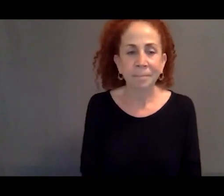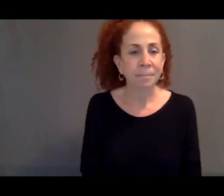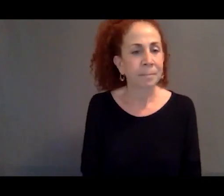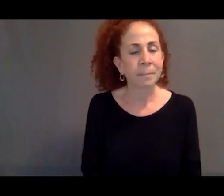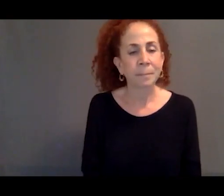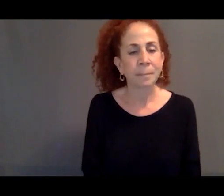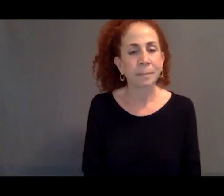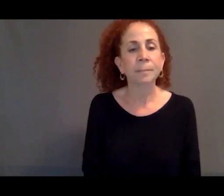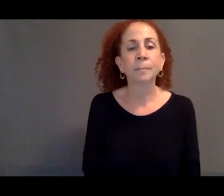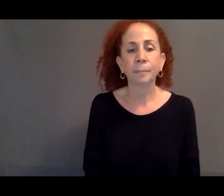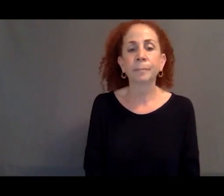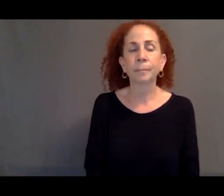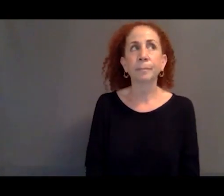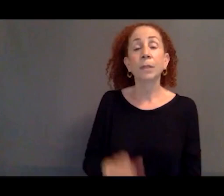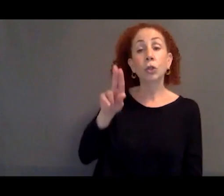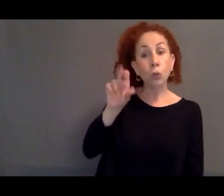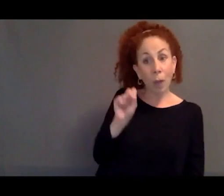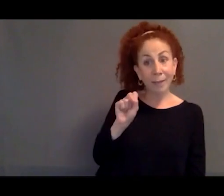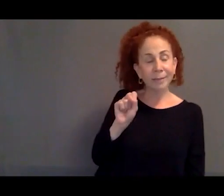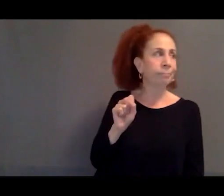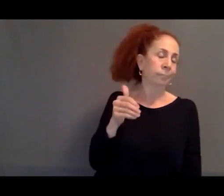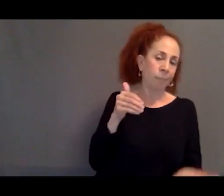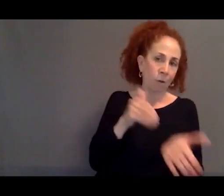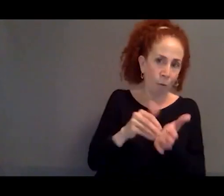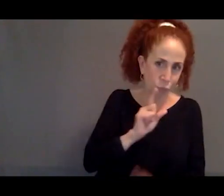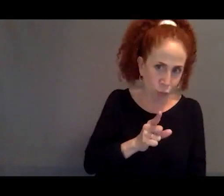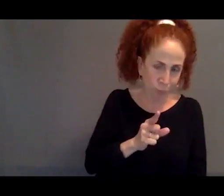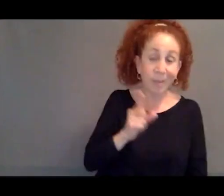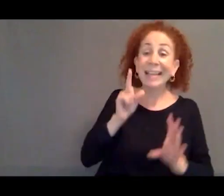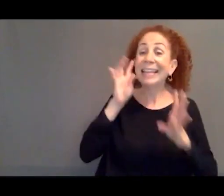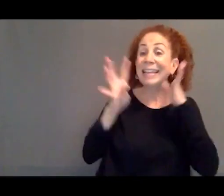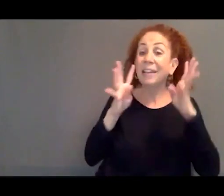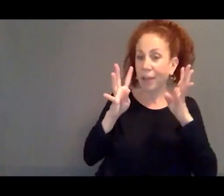The United States, as with so many things, is an innovator in this kind of policy.